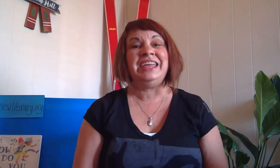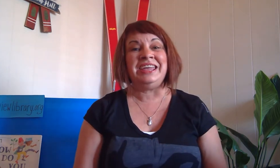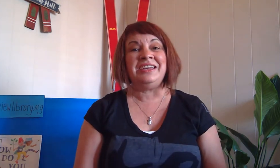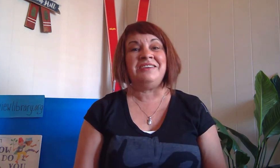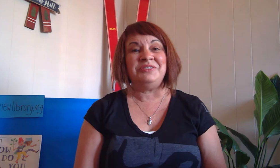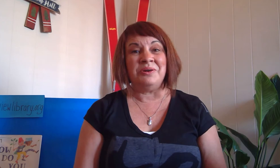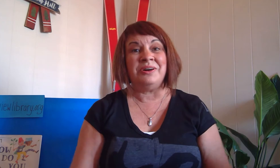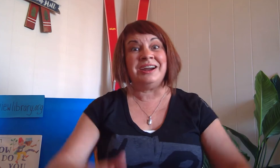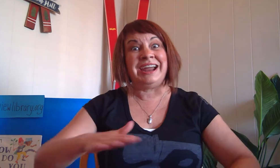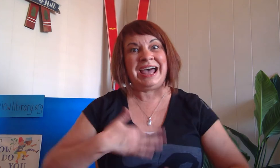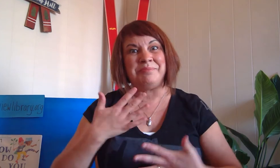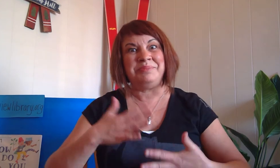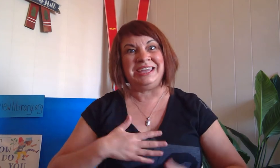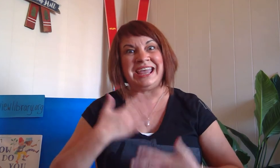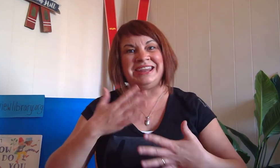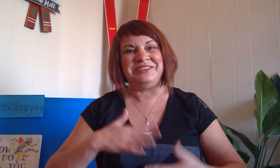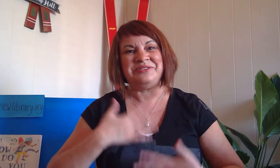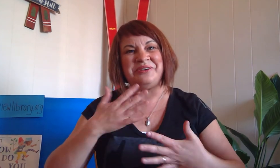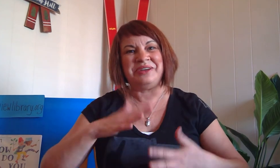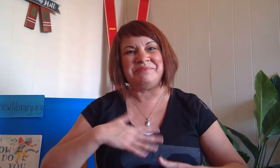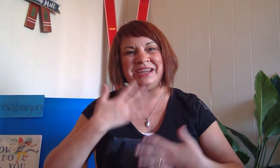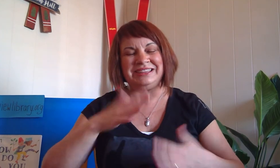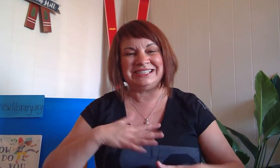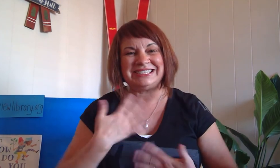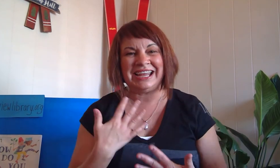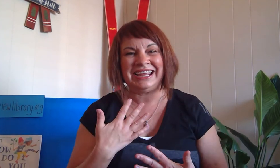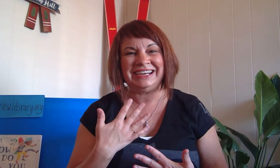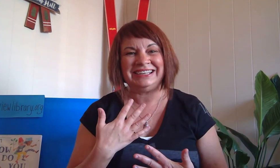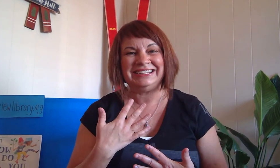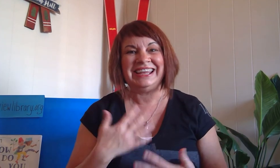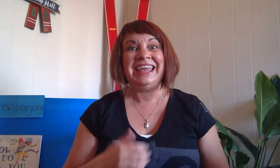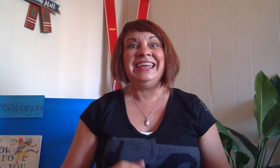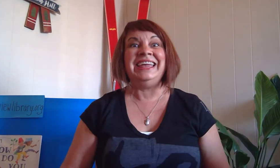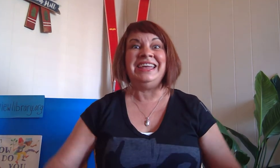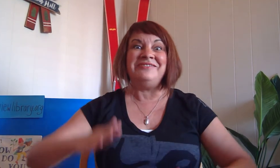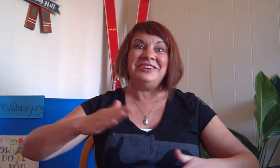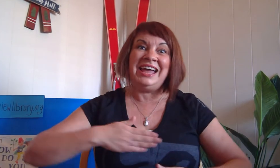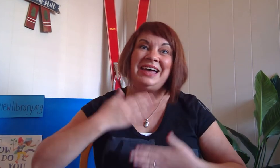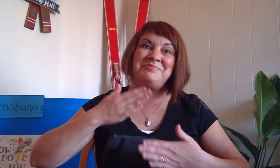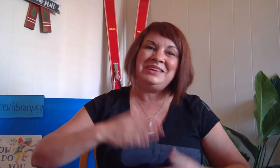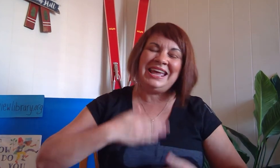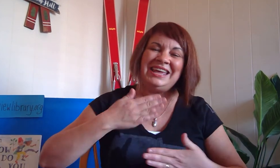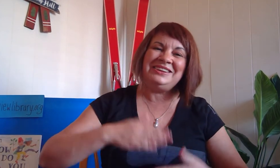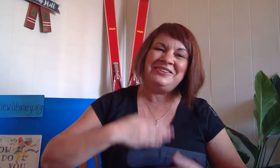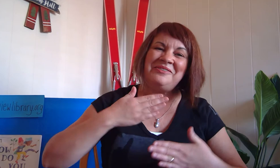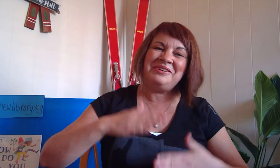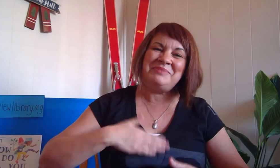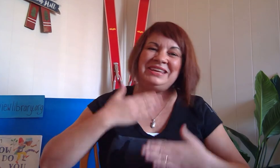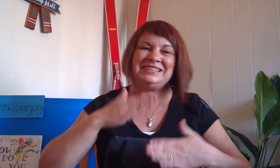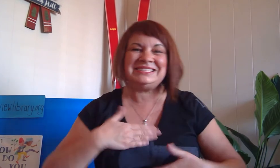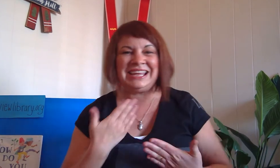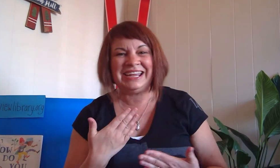If you're happy and you know it make the sign if you're happy and you know it make the sign